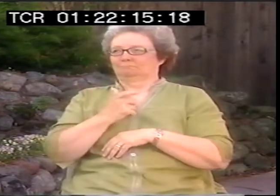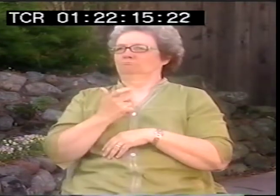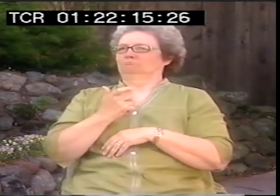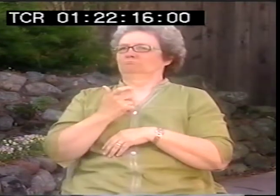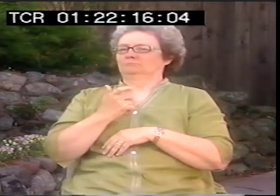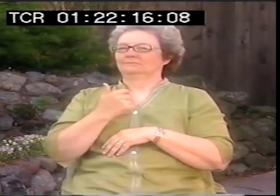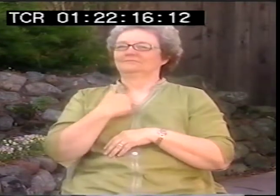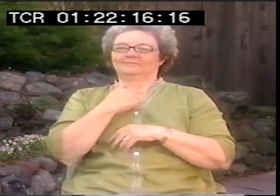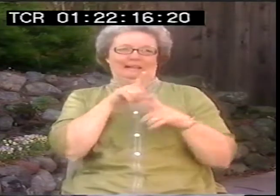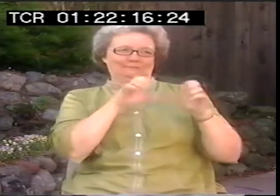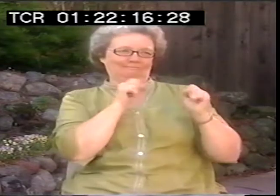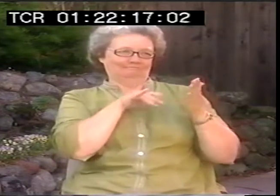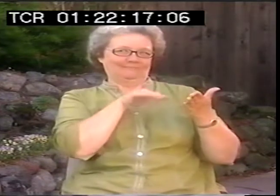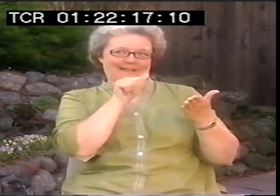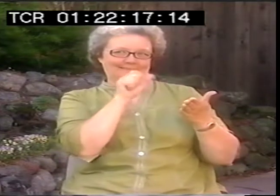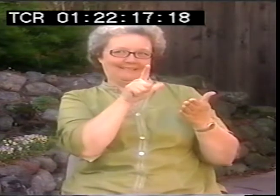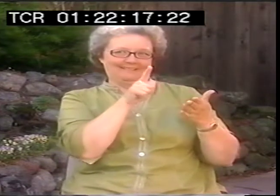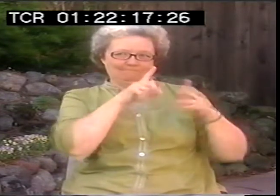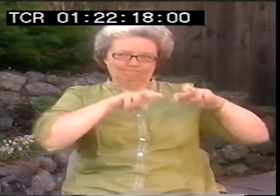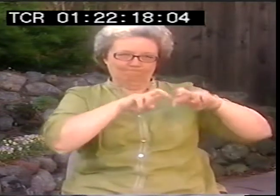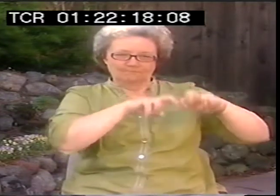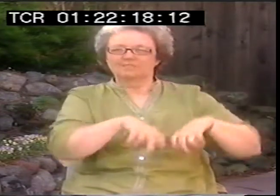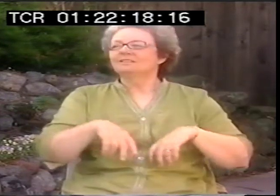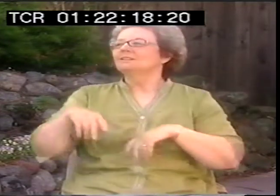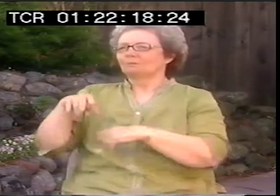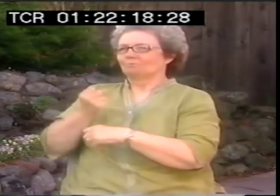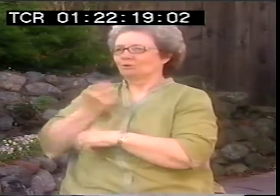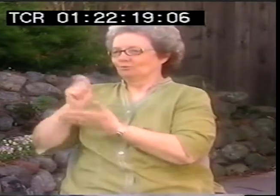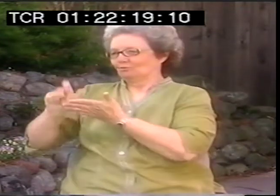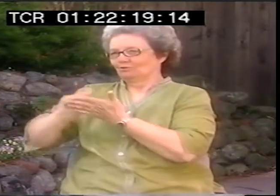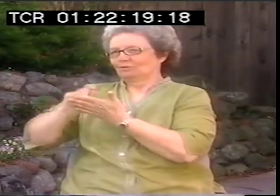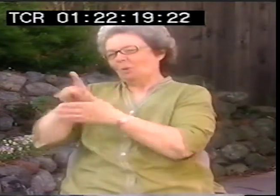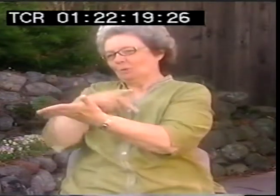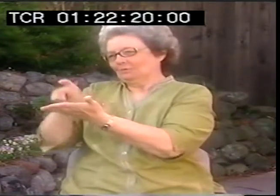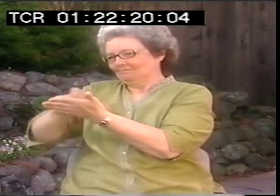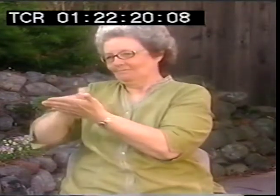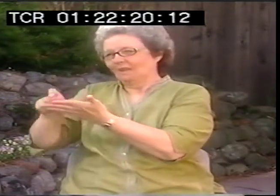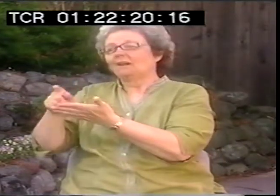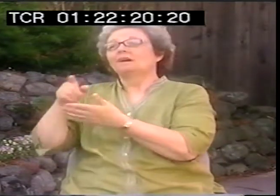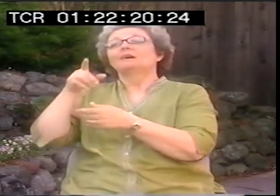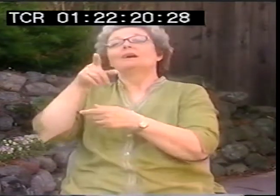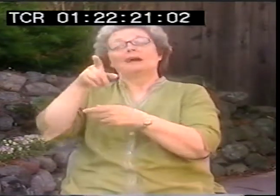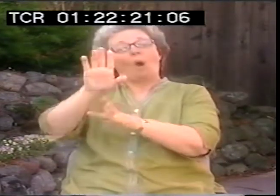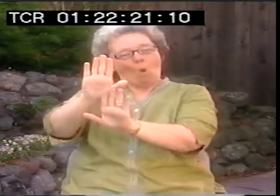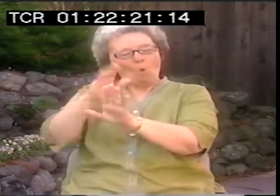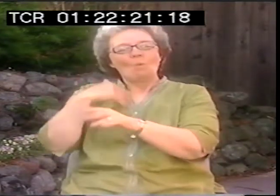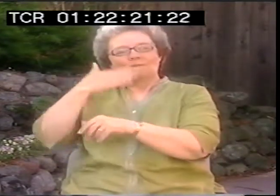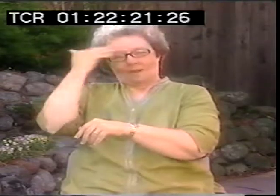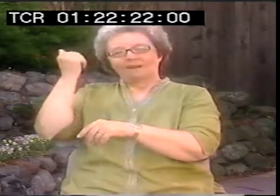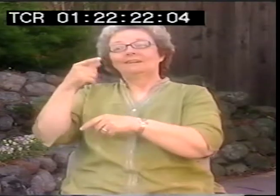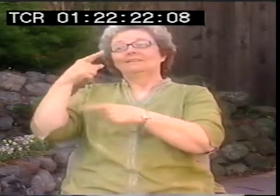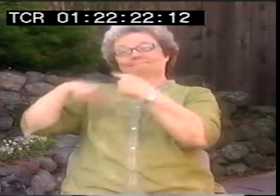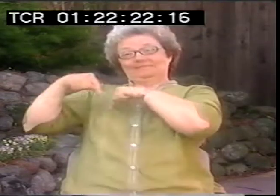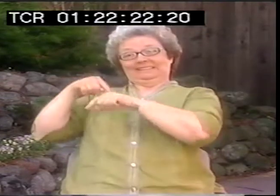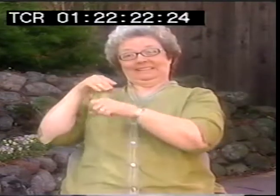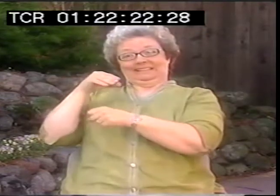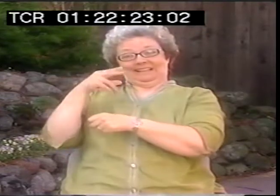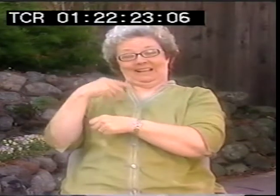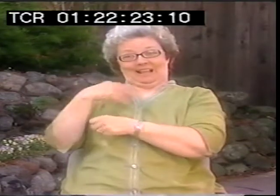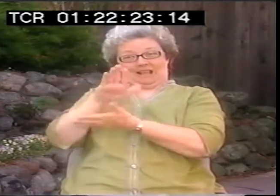was learning linguistics study of English poems and poetry. I was looking at linguistics of ASL in other studies.